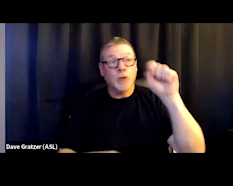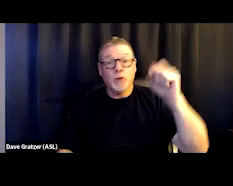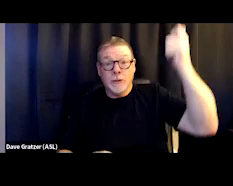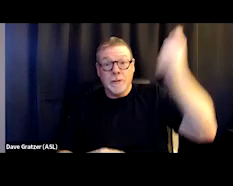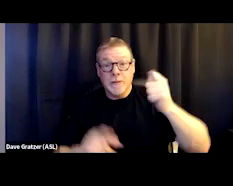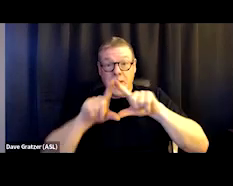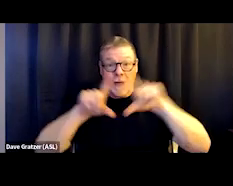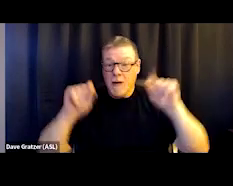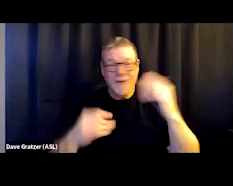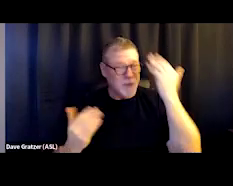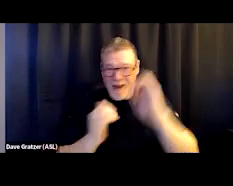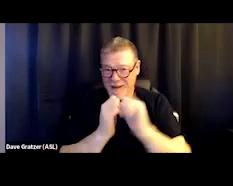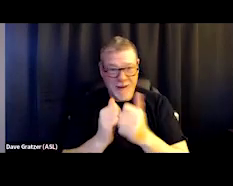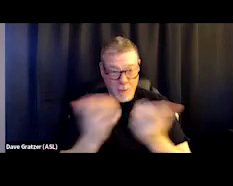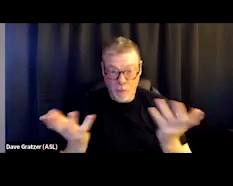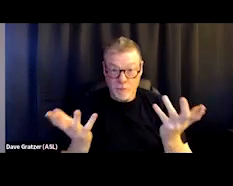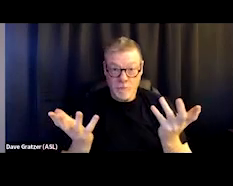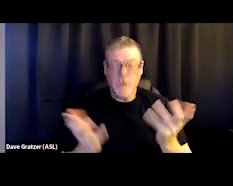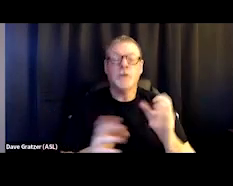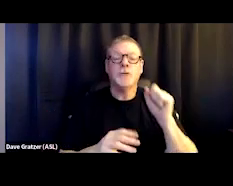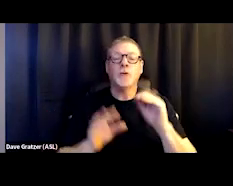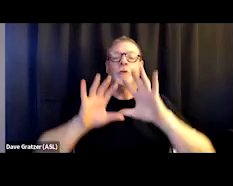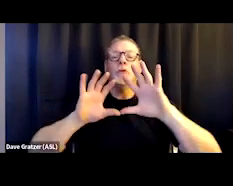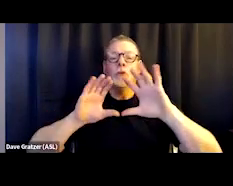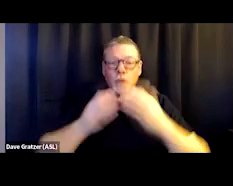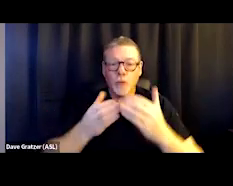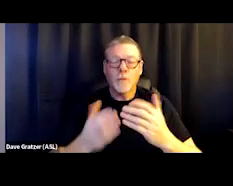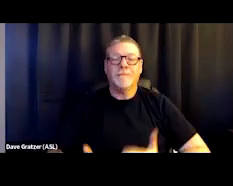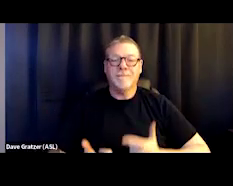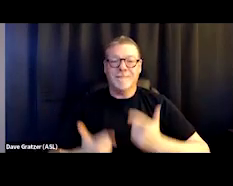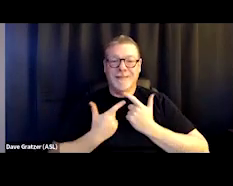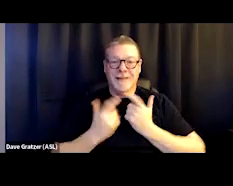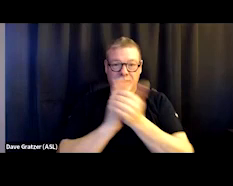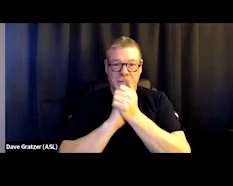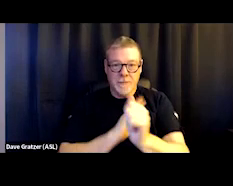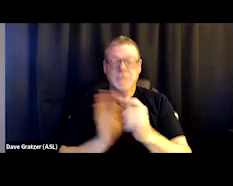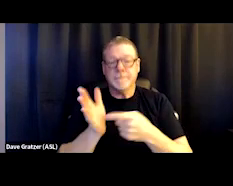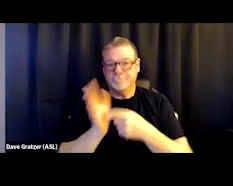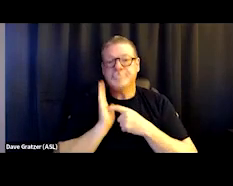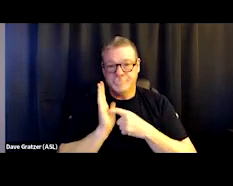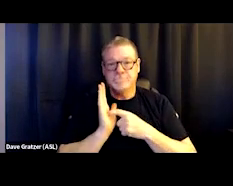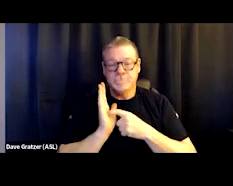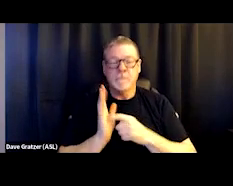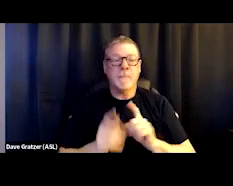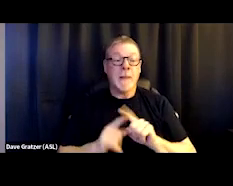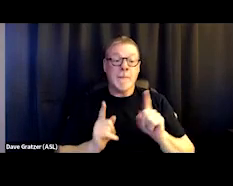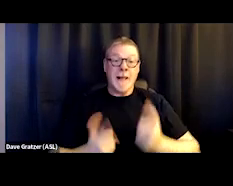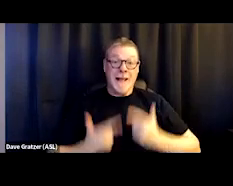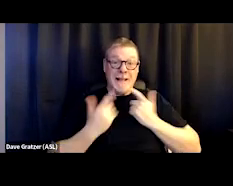So there's a need for group skills, or life skills, often taught in groups. But these life skills, instead of just saying